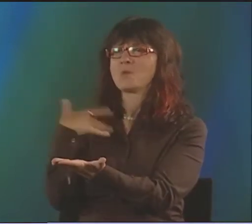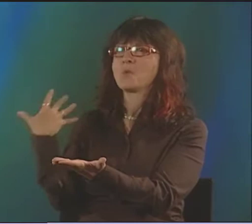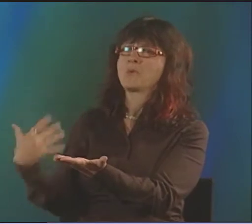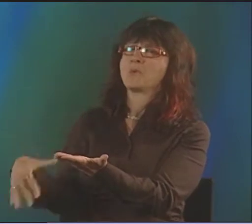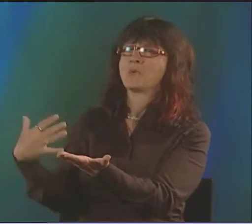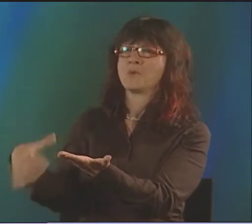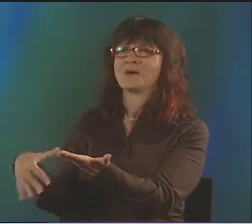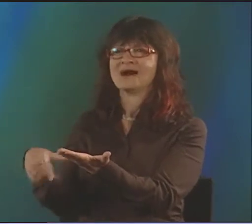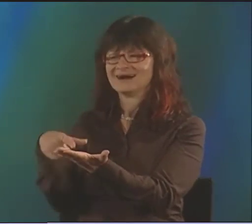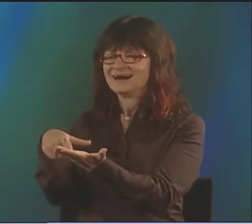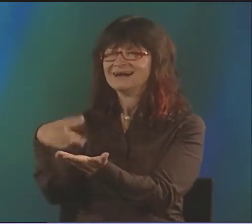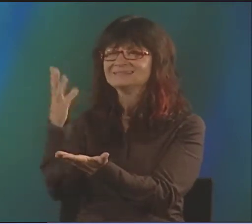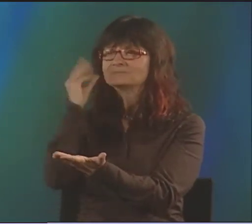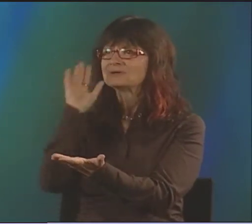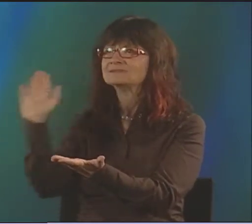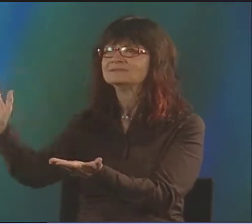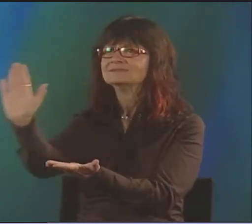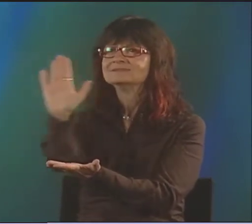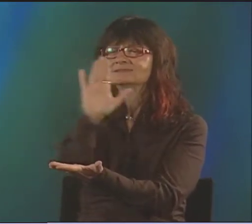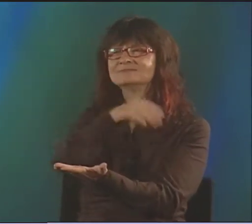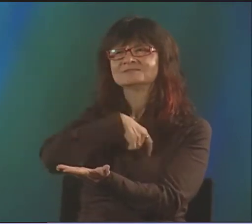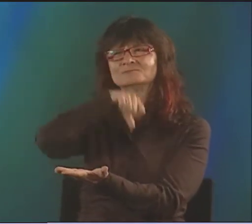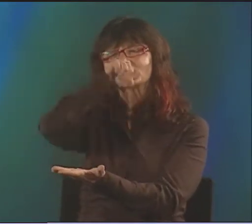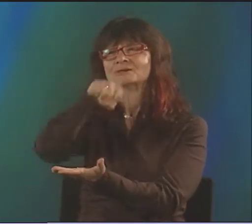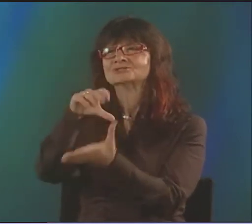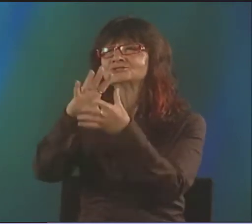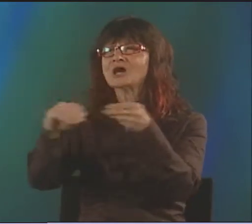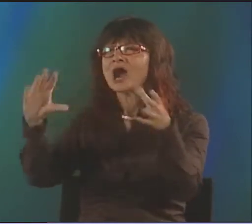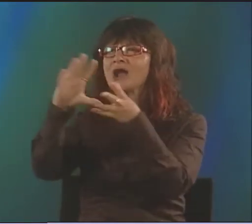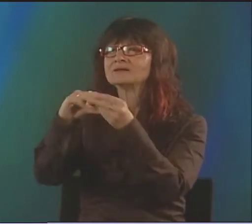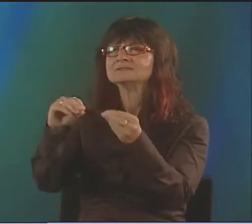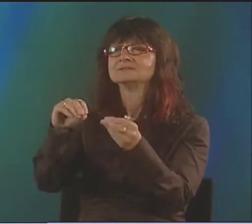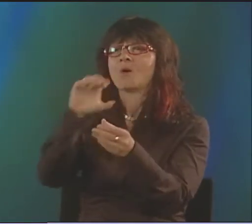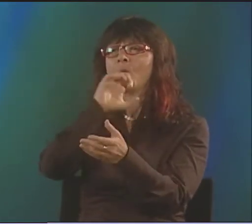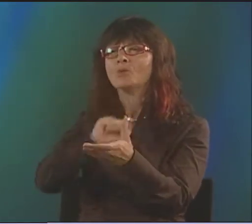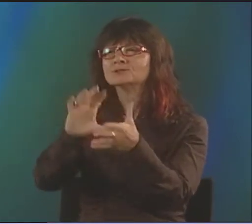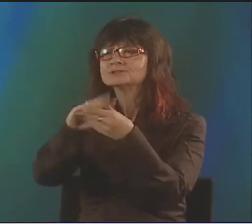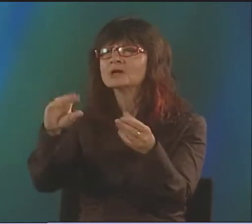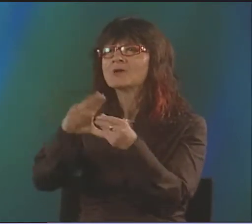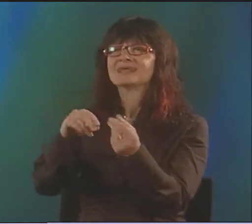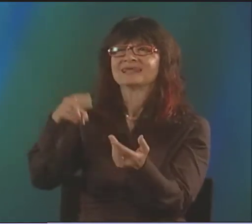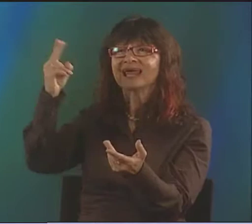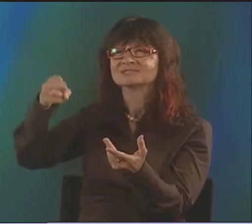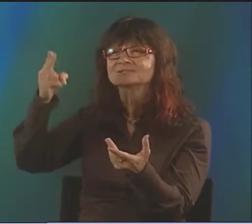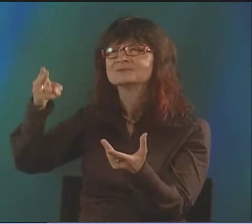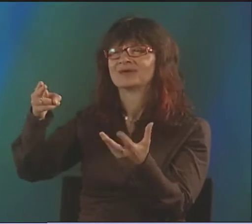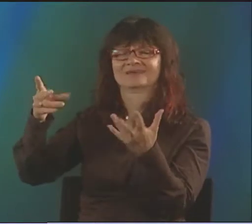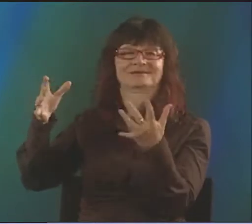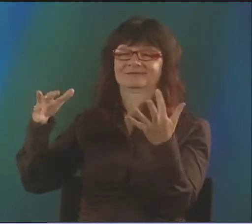I THINK LITERATURE IS CEREBRAL, IT'S FROM THE MIND. BUT REALLY, IT'S TELLING STORIES